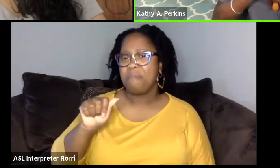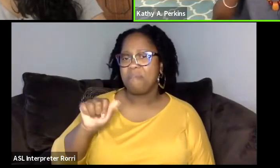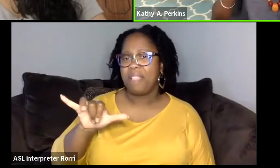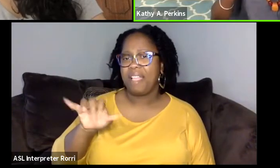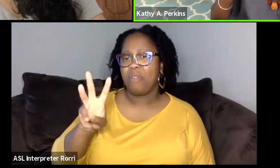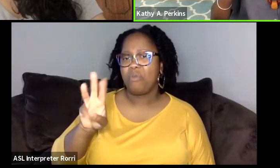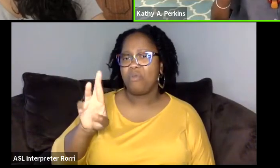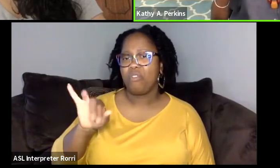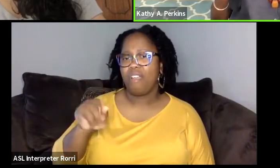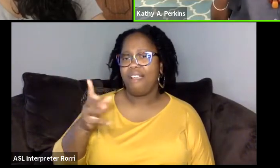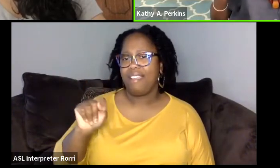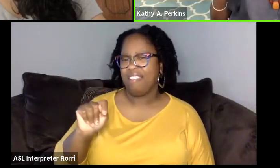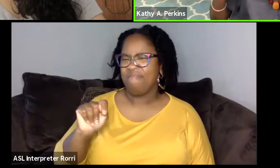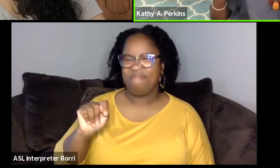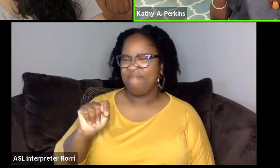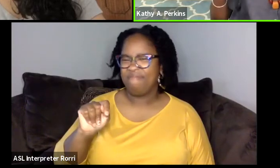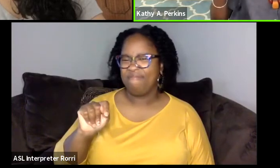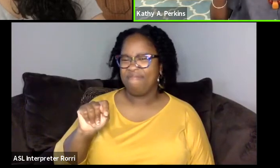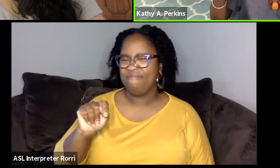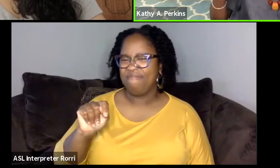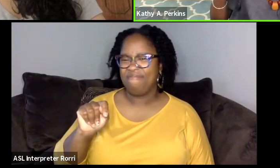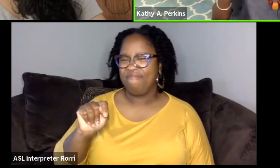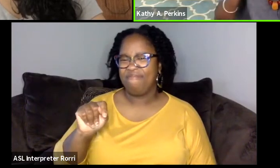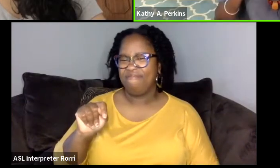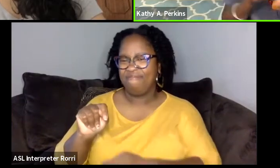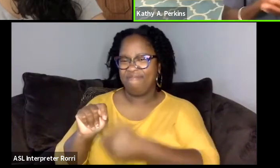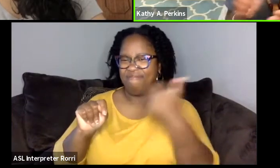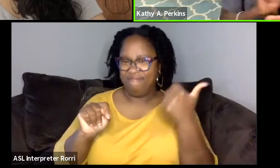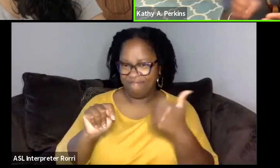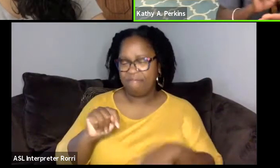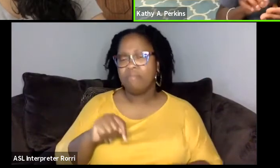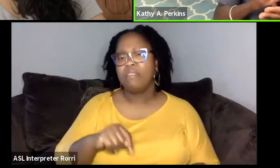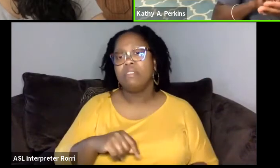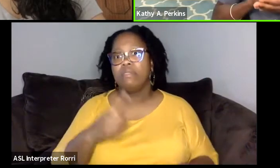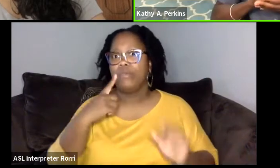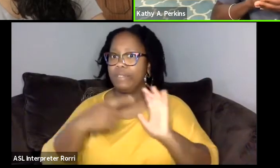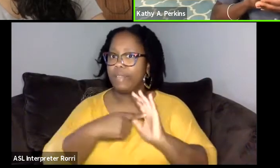because I was stressing Doreen. Now she said, I need to put stage direction.